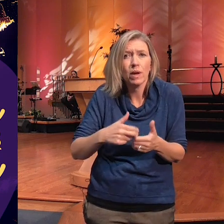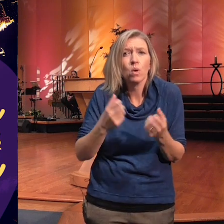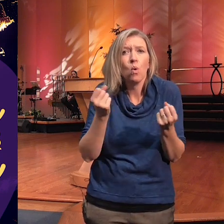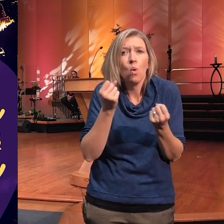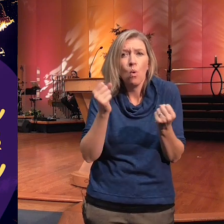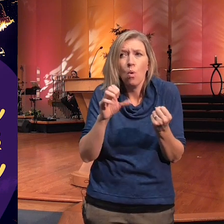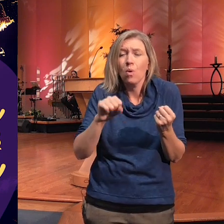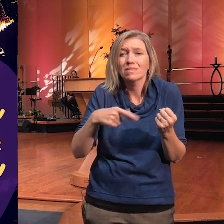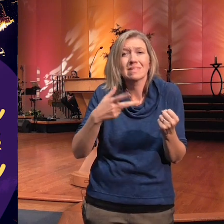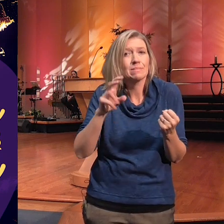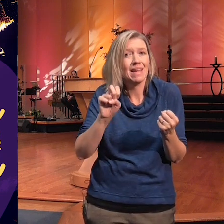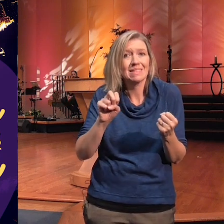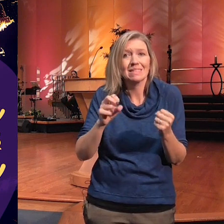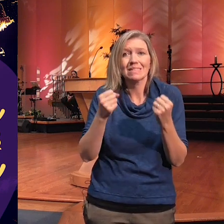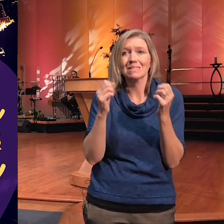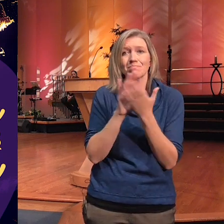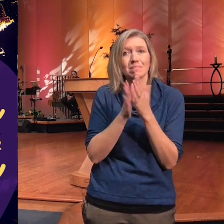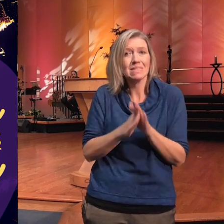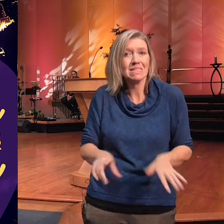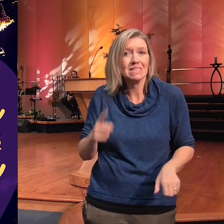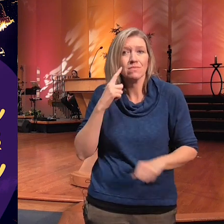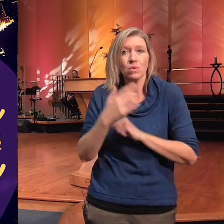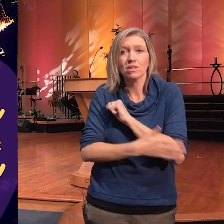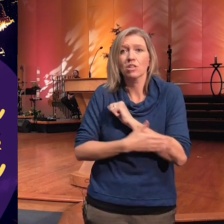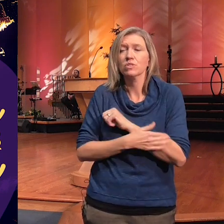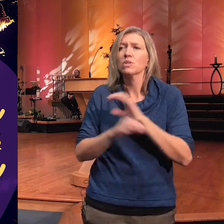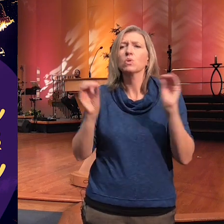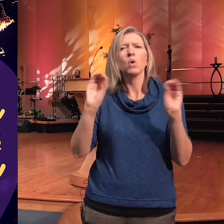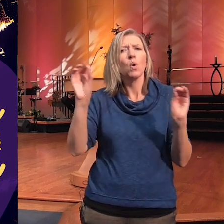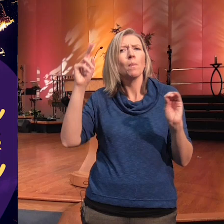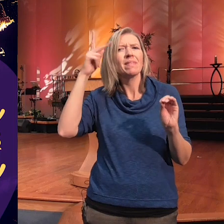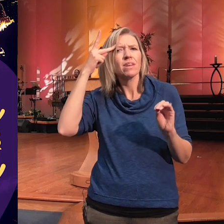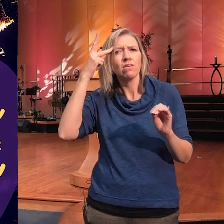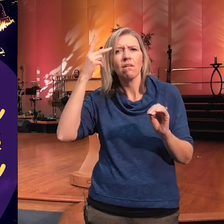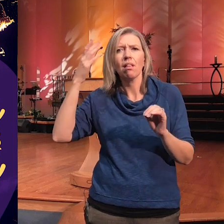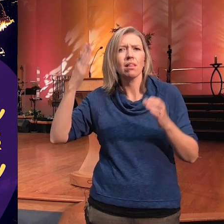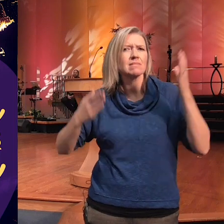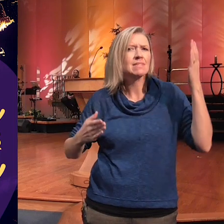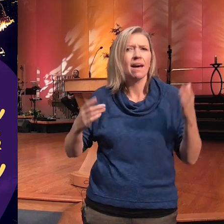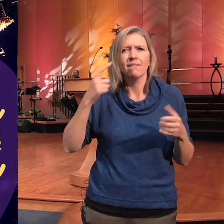for our country this is a non-partisan event from 9:00 to 5:00 and then at 5:00 our Zoom room will